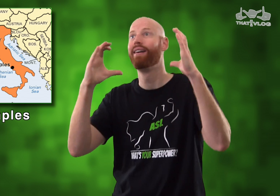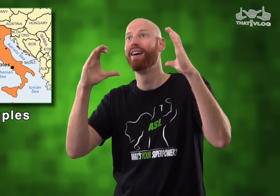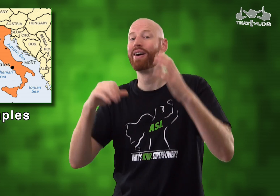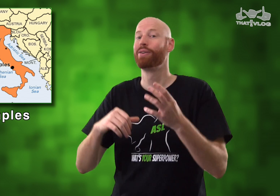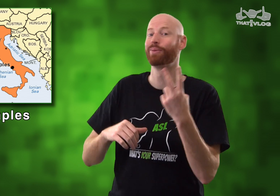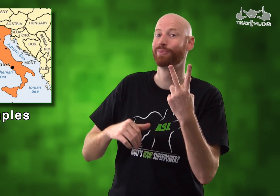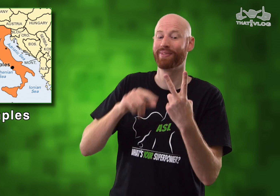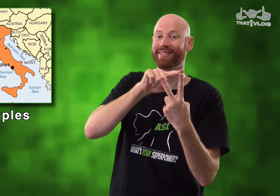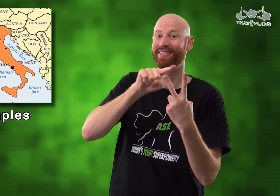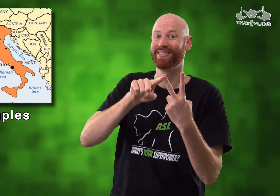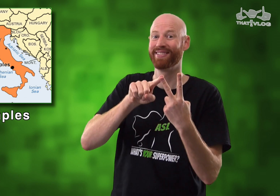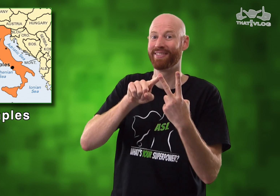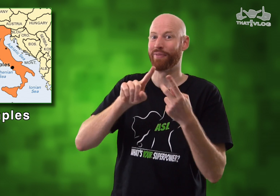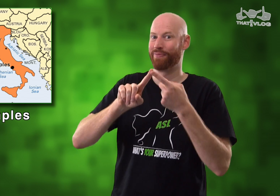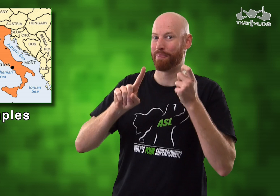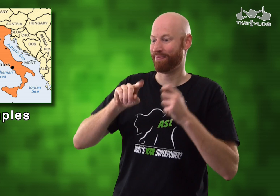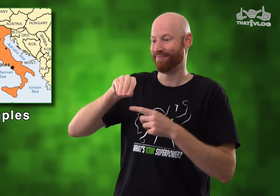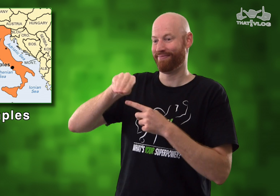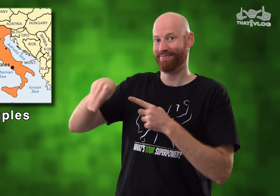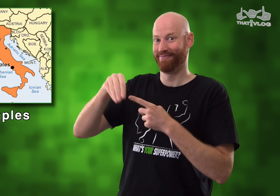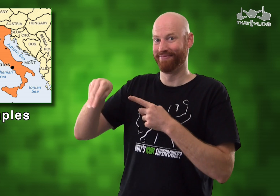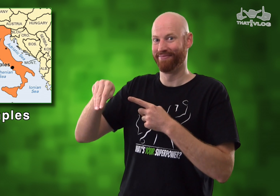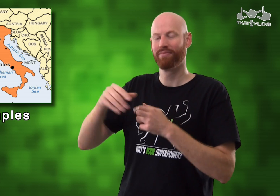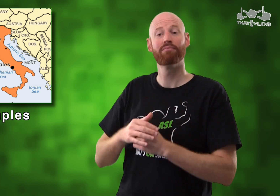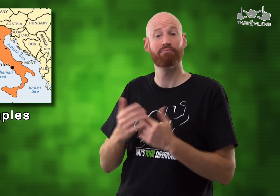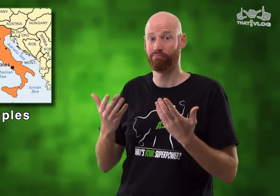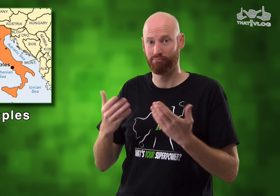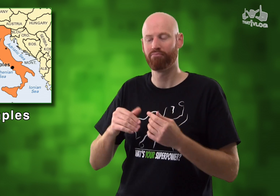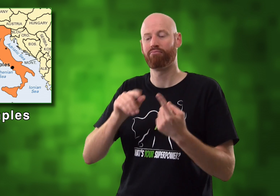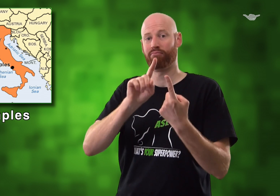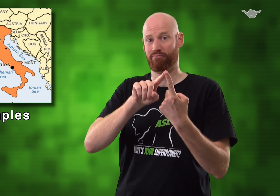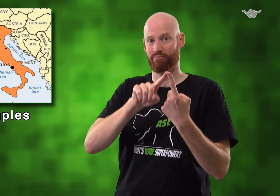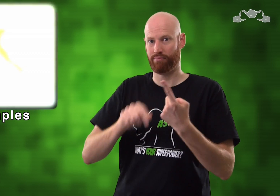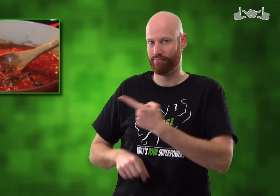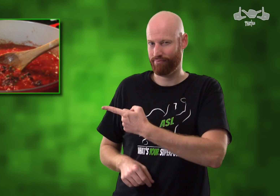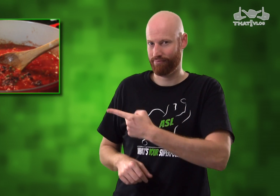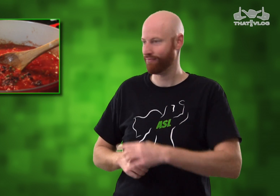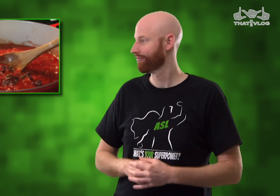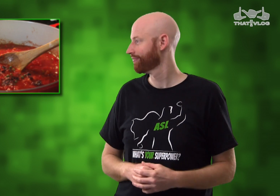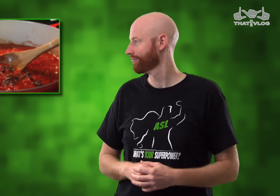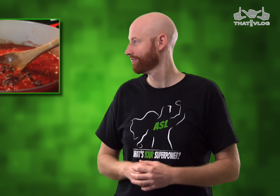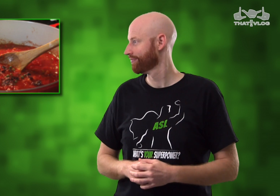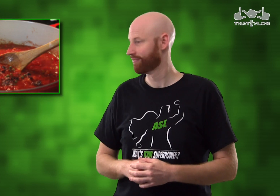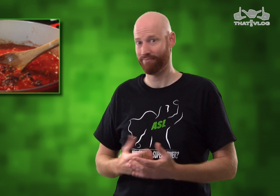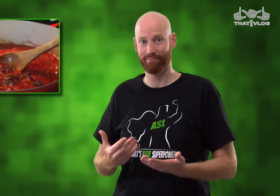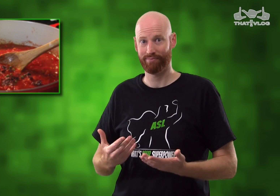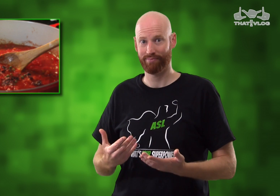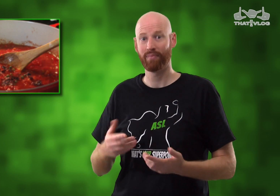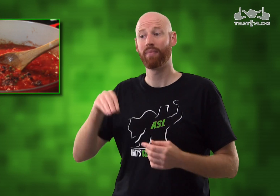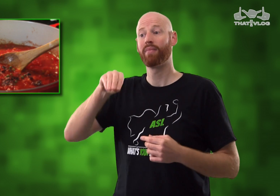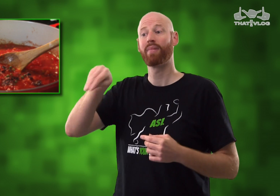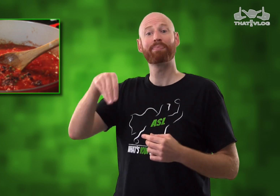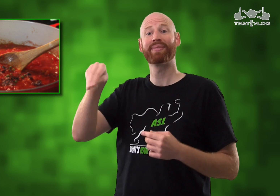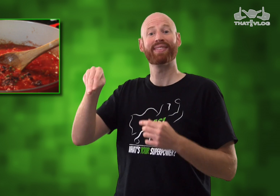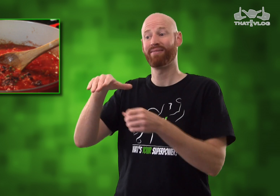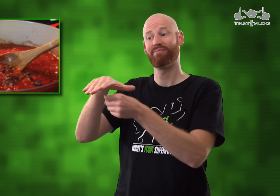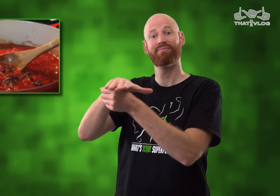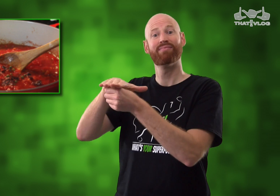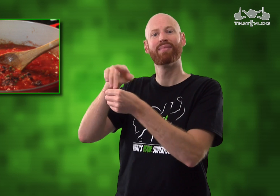Naples. There are two well-known reasons as to why this might be the sign for Naples. The first reason is for their sauce.